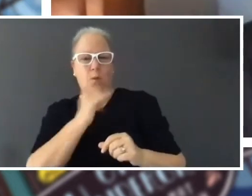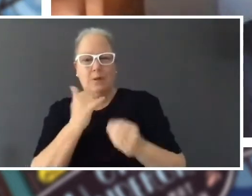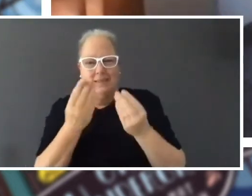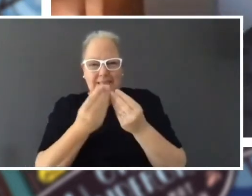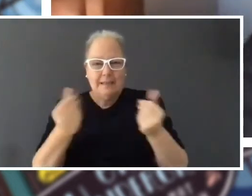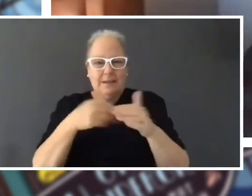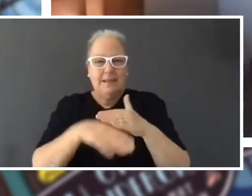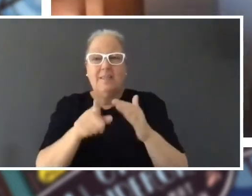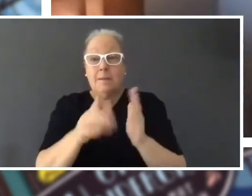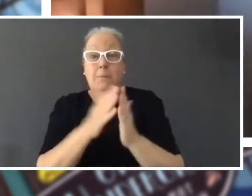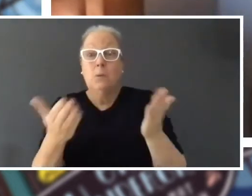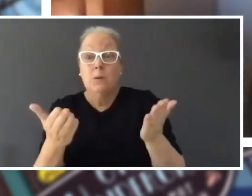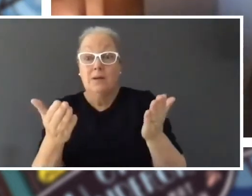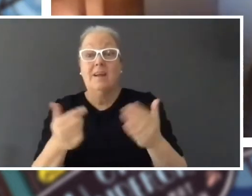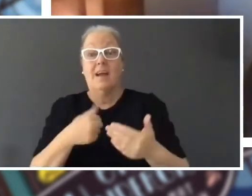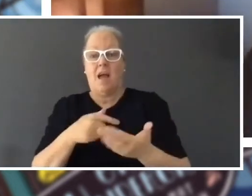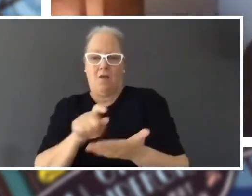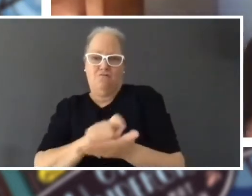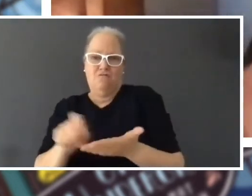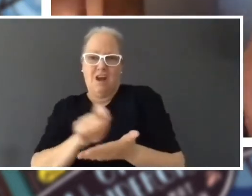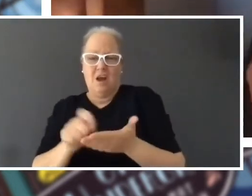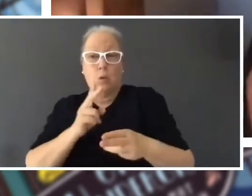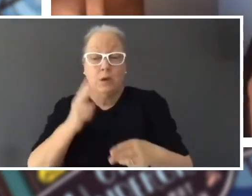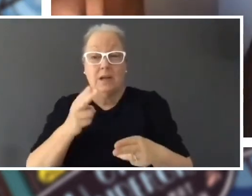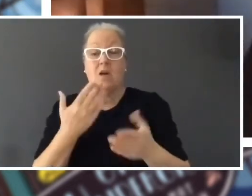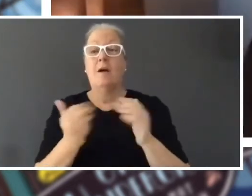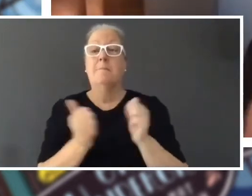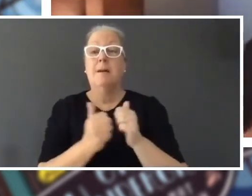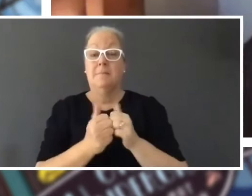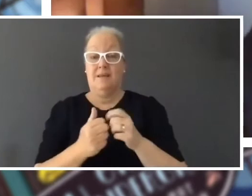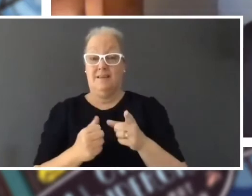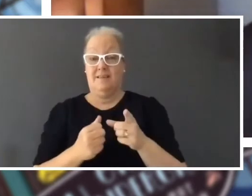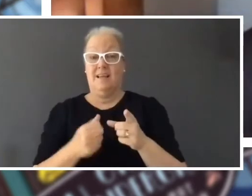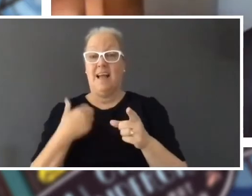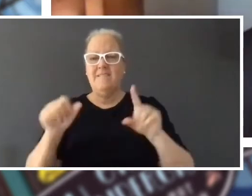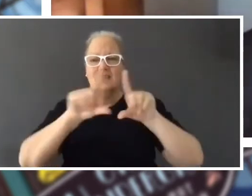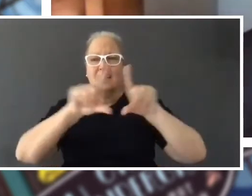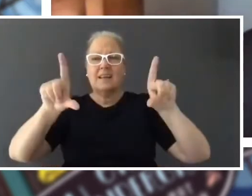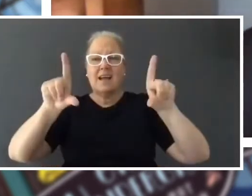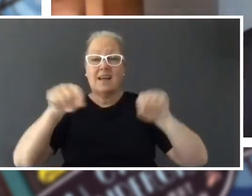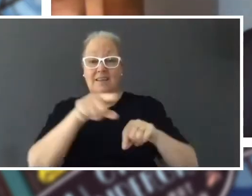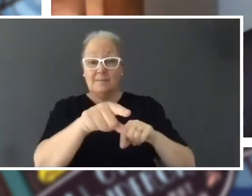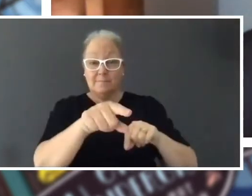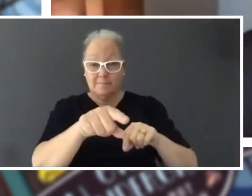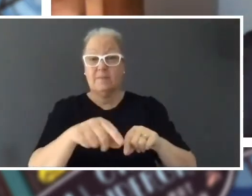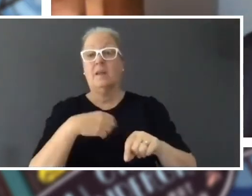I write it down quickly on a piece of paper, I've got these cards that I use, and I stick it on my wall, there's nothing here now because I'm writing a